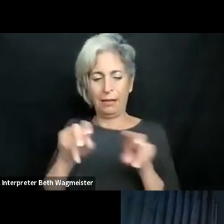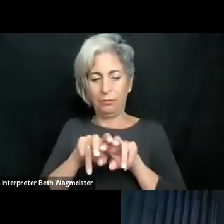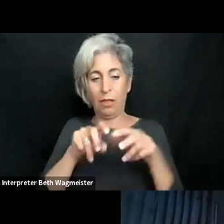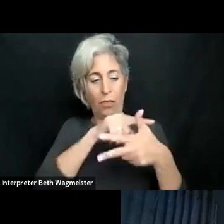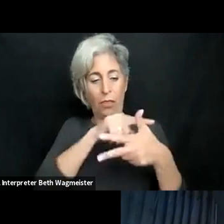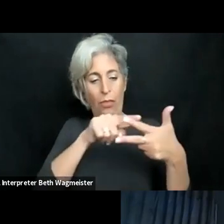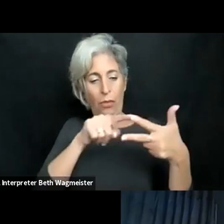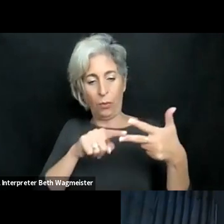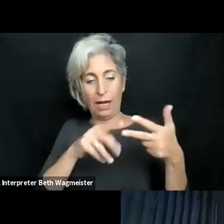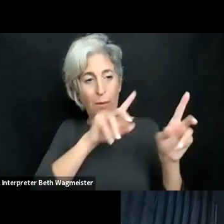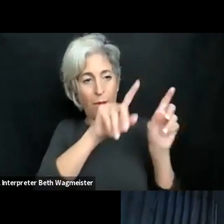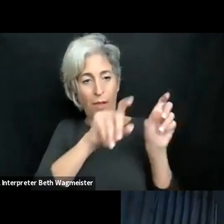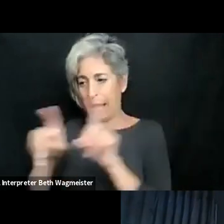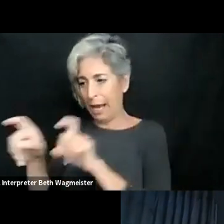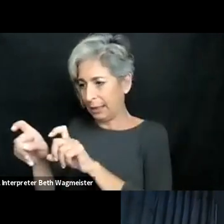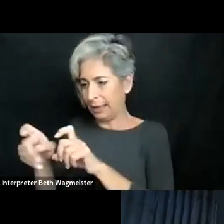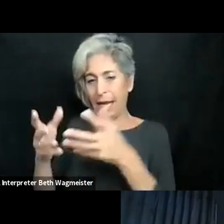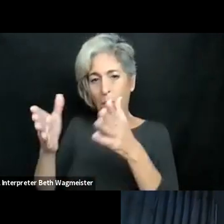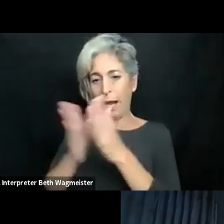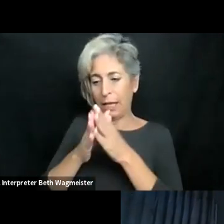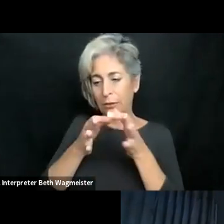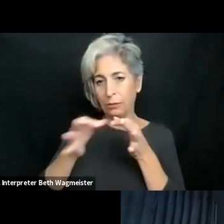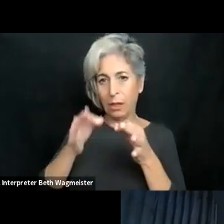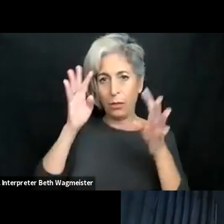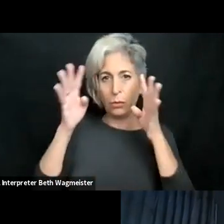There are several aspects I will